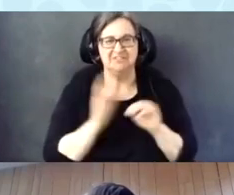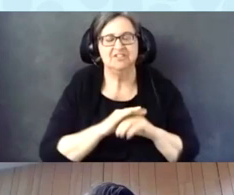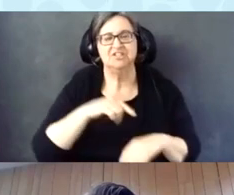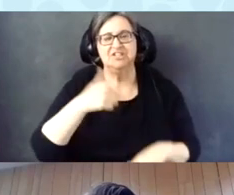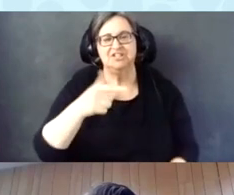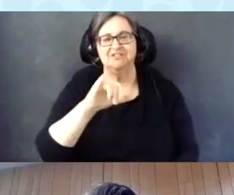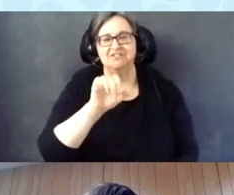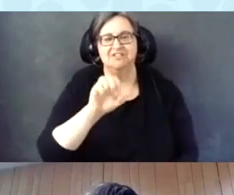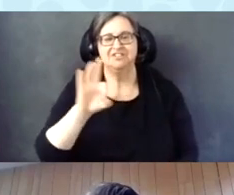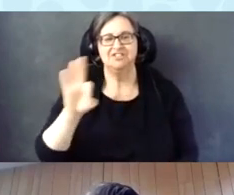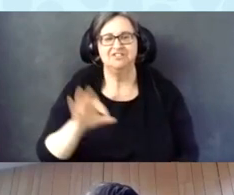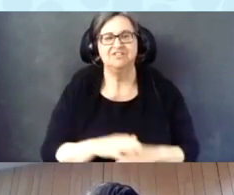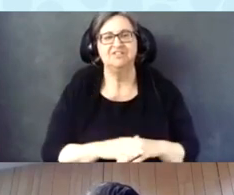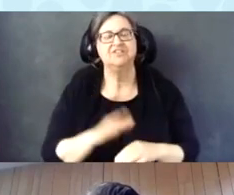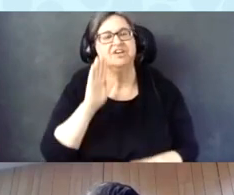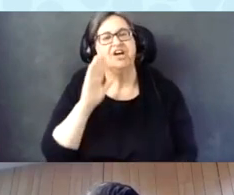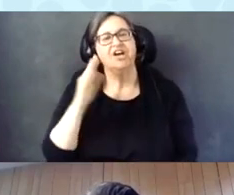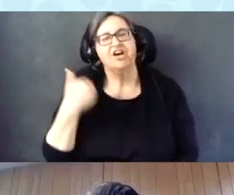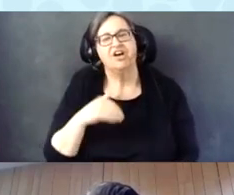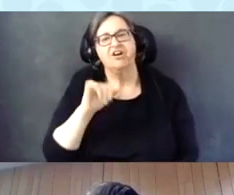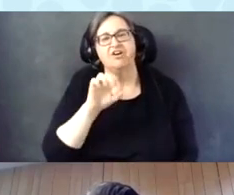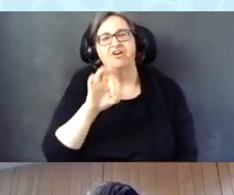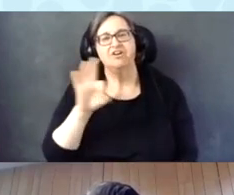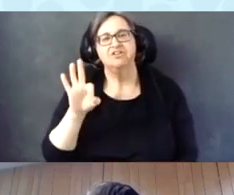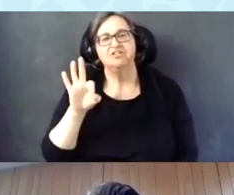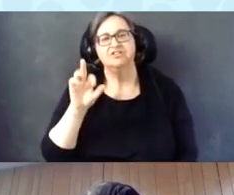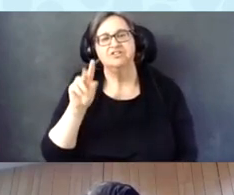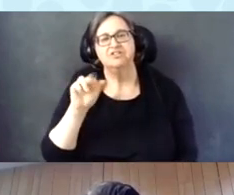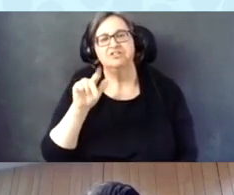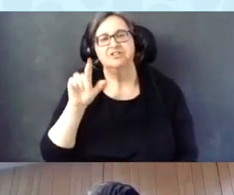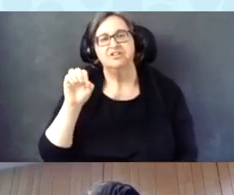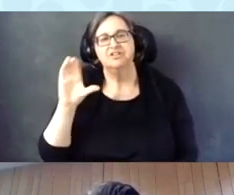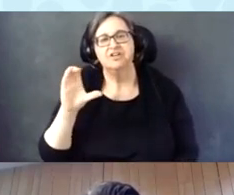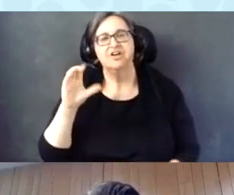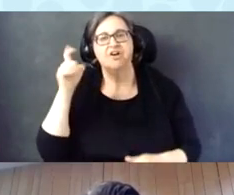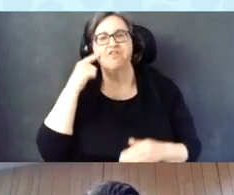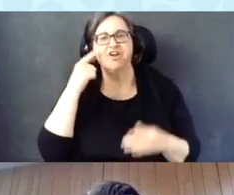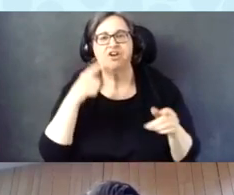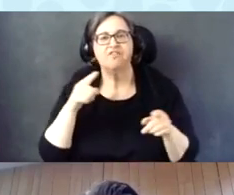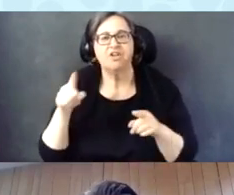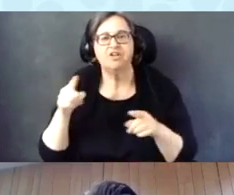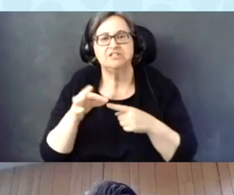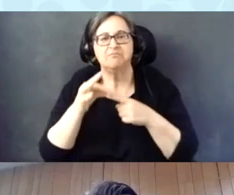Hi, my name is Jeff Kaloc for the National Federation of the Blind.